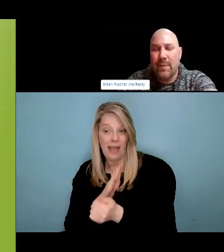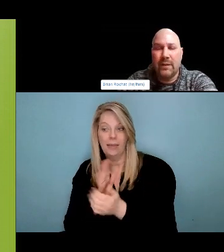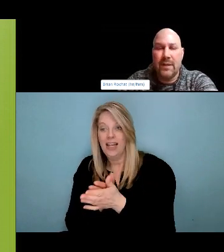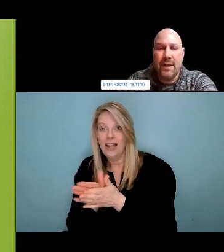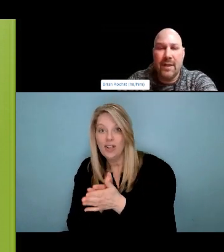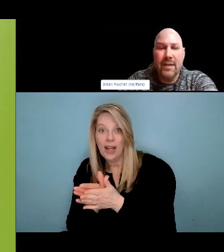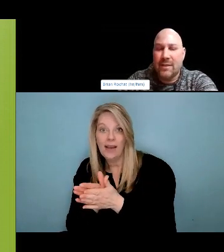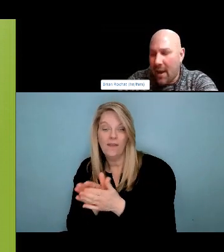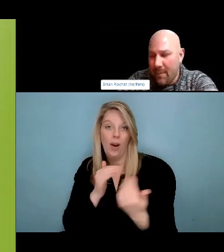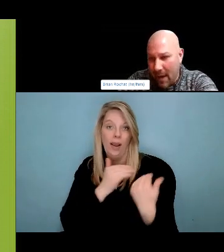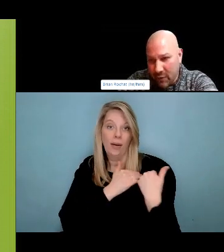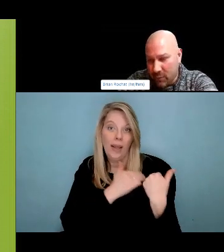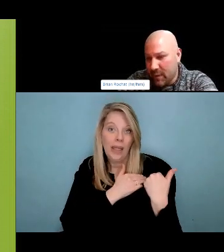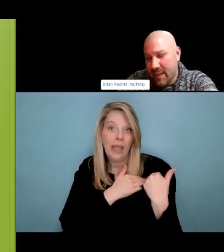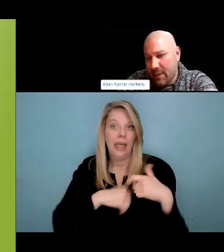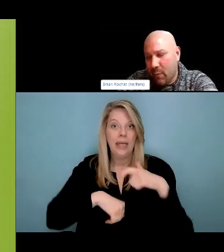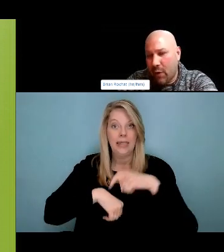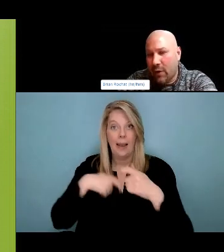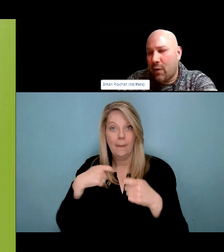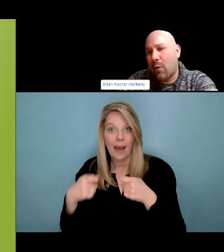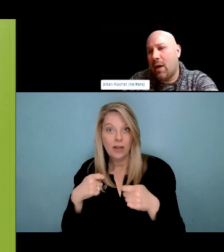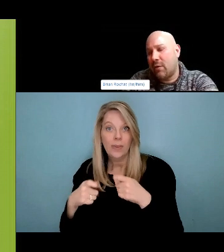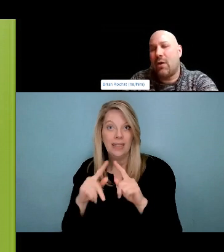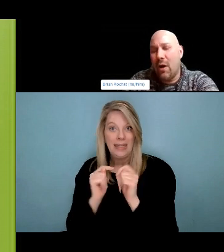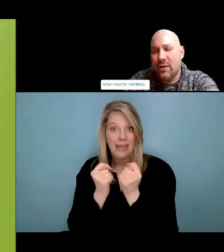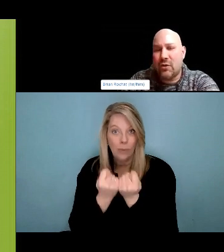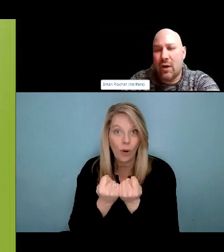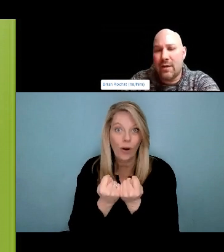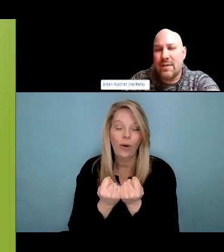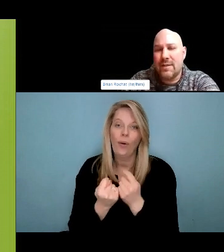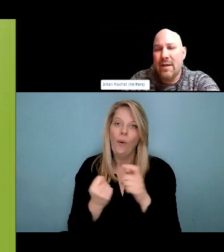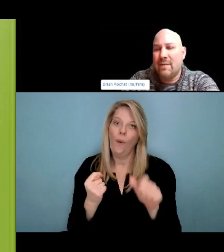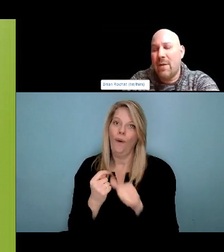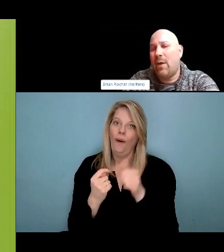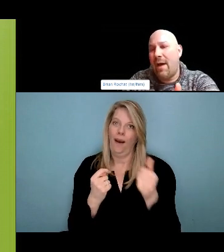and they're under the influence and that's a condition to not being able to access services.